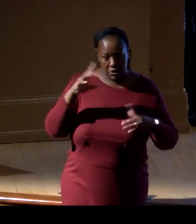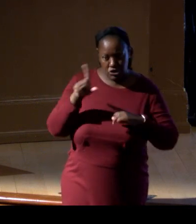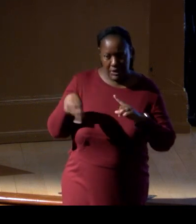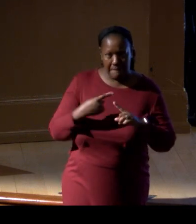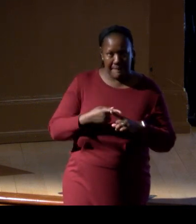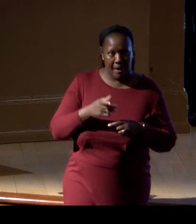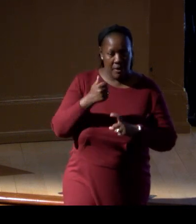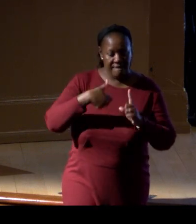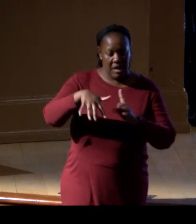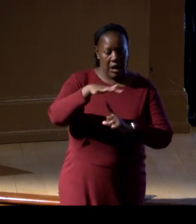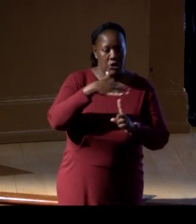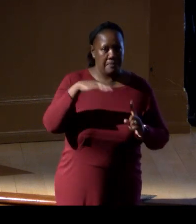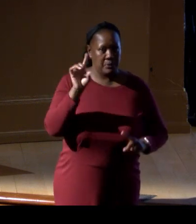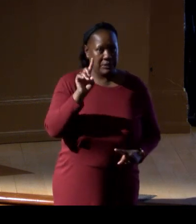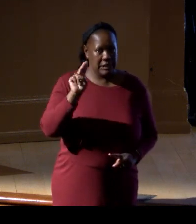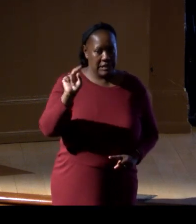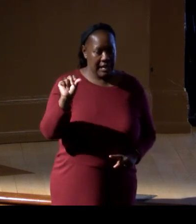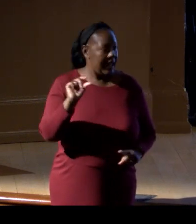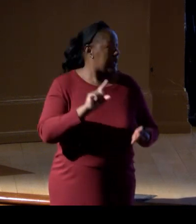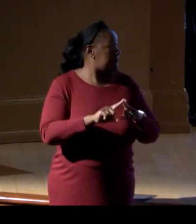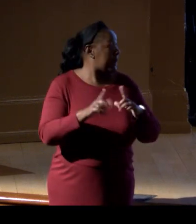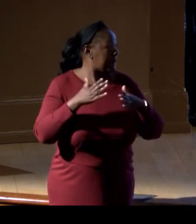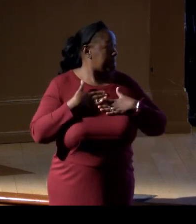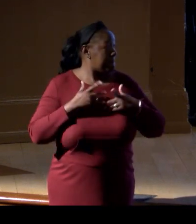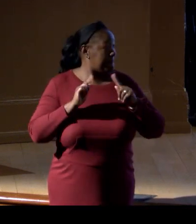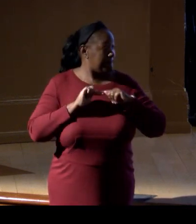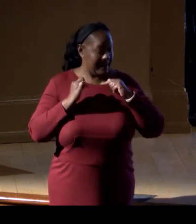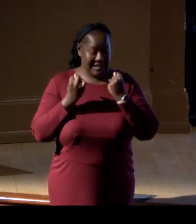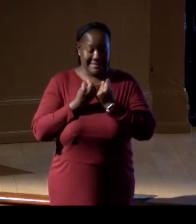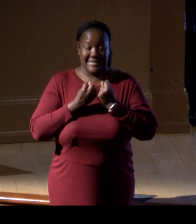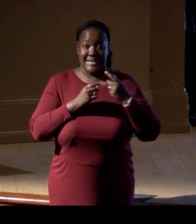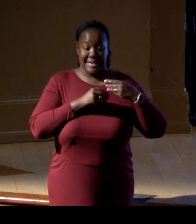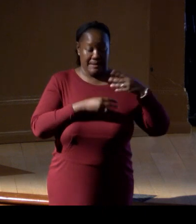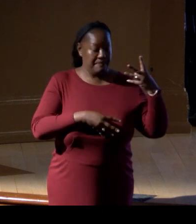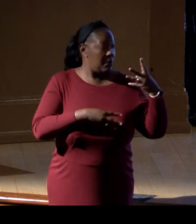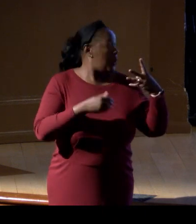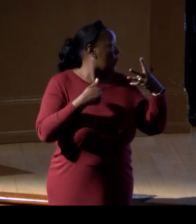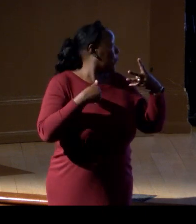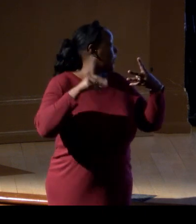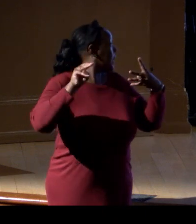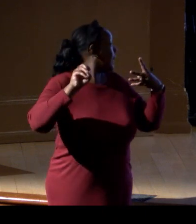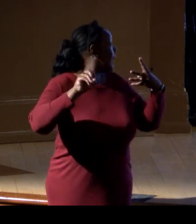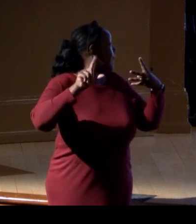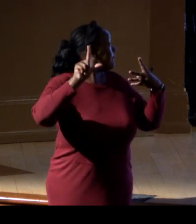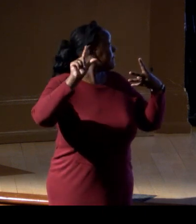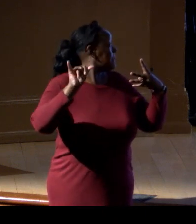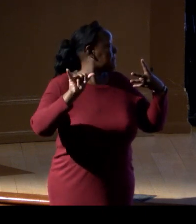But I'm very lucky that in our team we have the great Dr. Molly Timmers, who is our real expert,